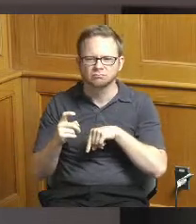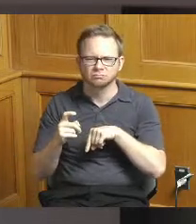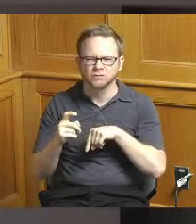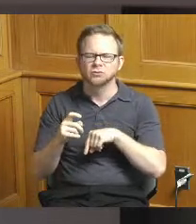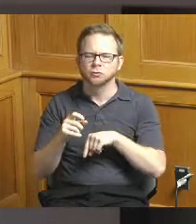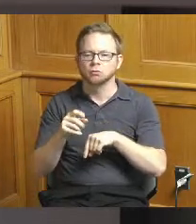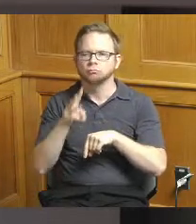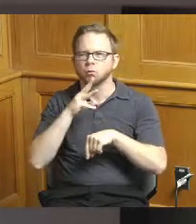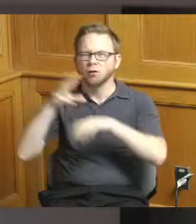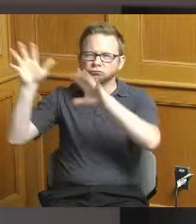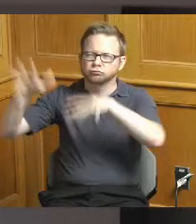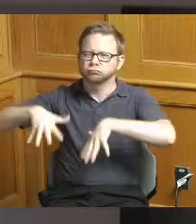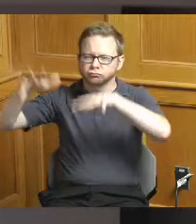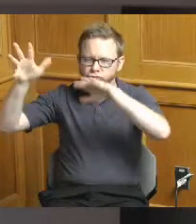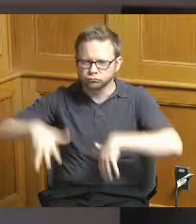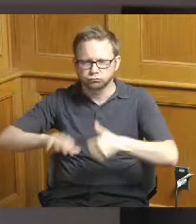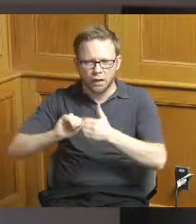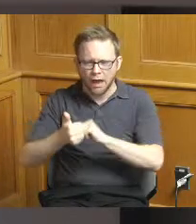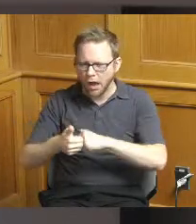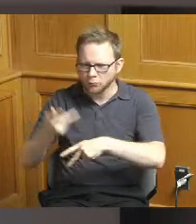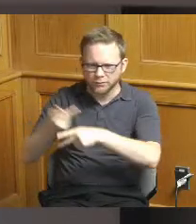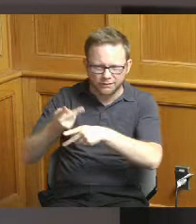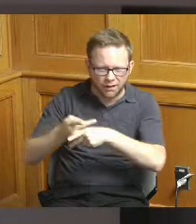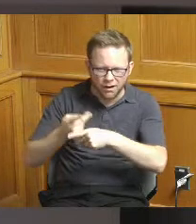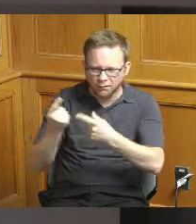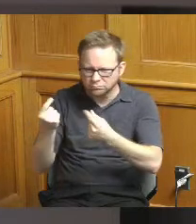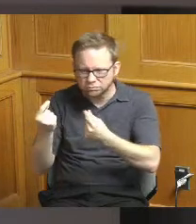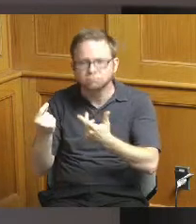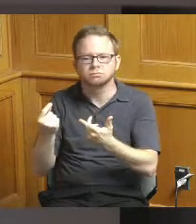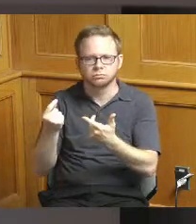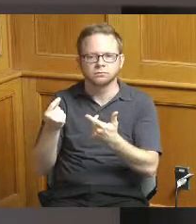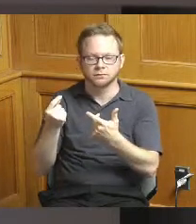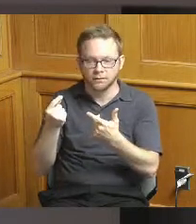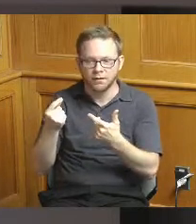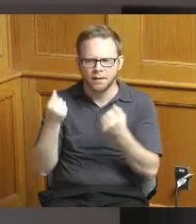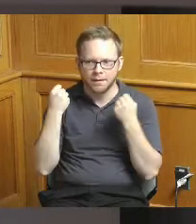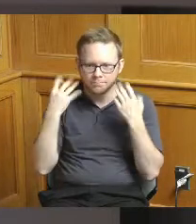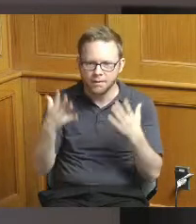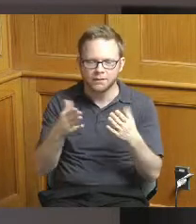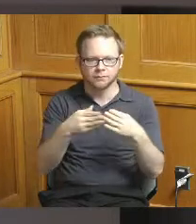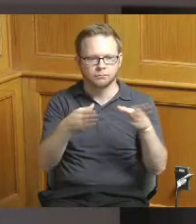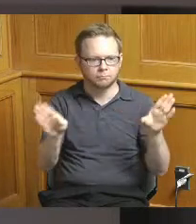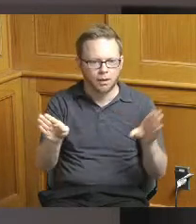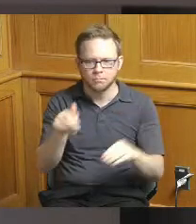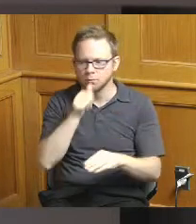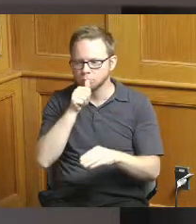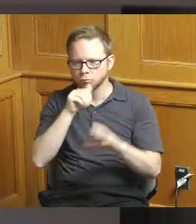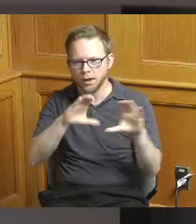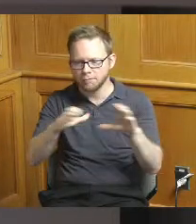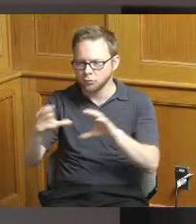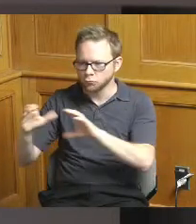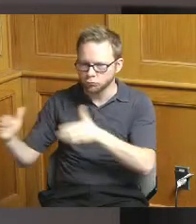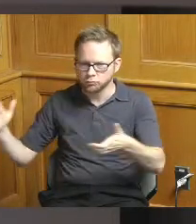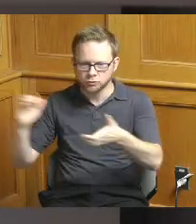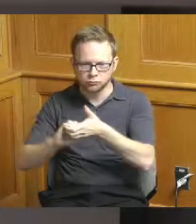of different private and public entities ODNR getting involved in and sprucing up this site